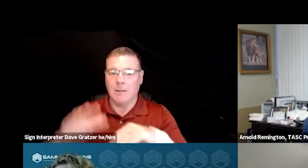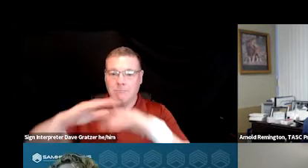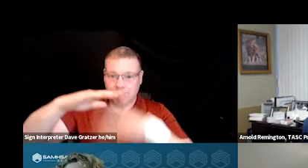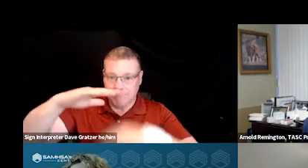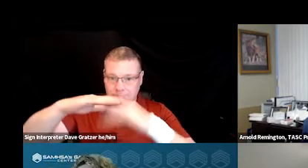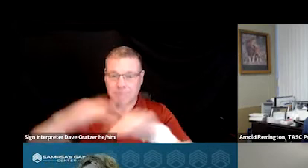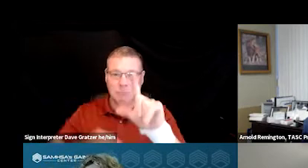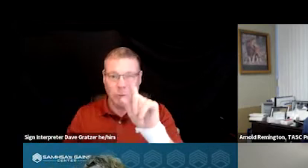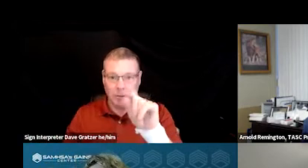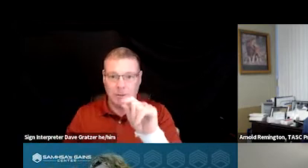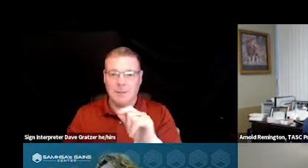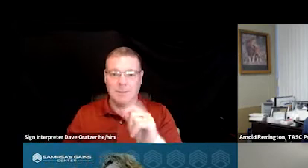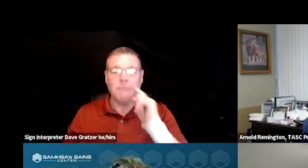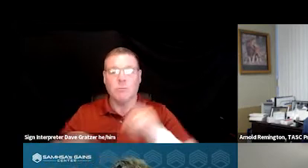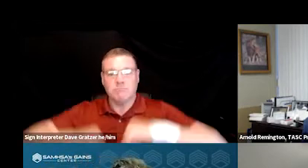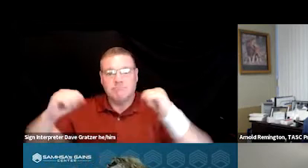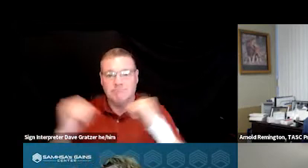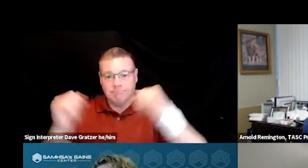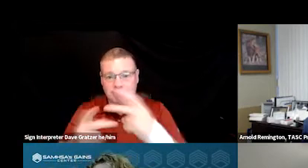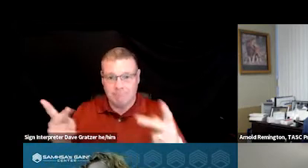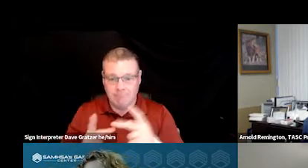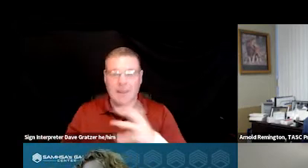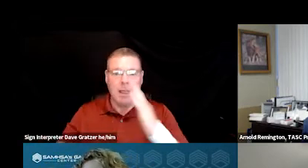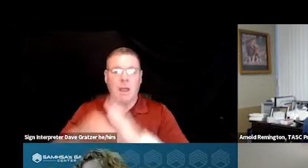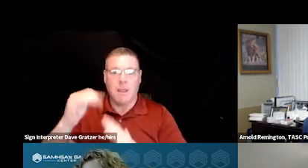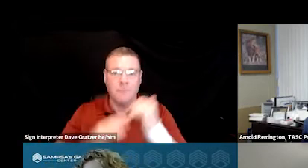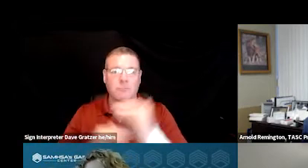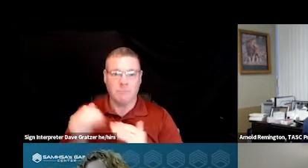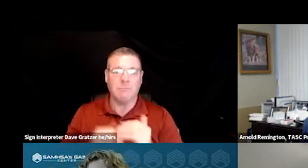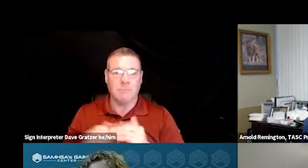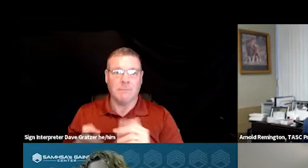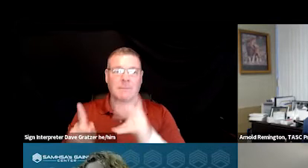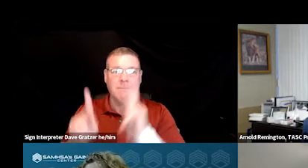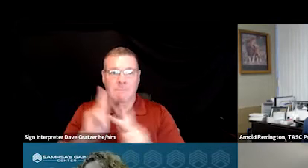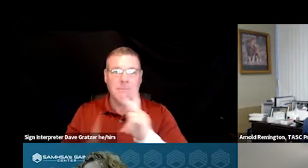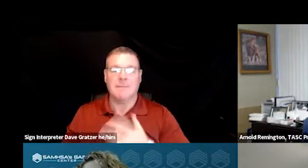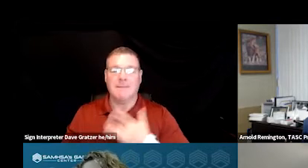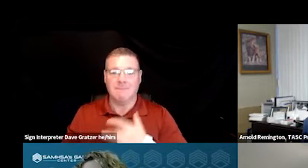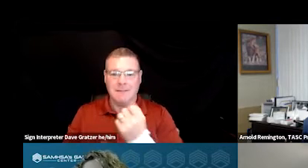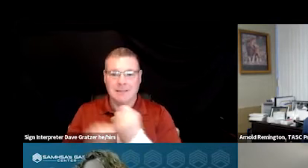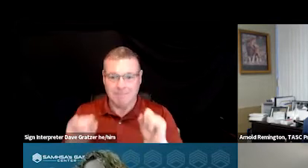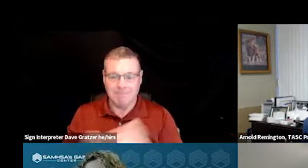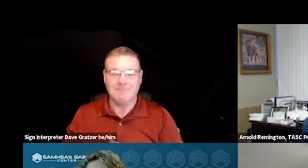just for space and comfort. You know, making individuals feel comfortable and at home.